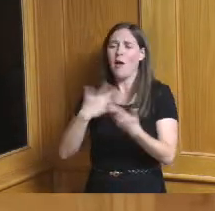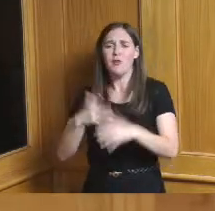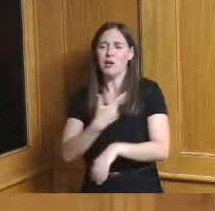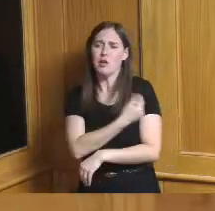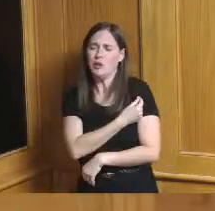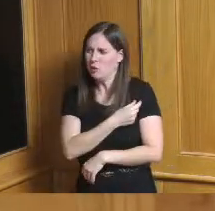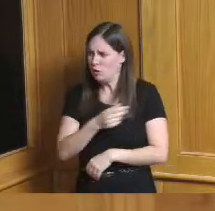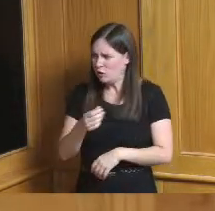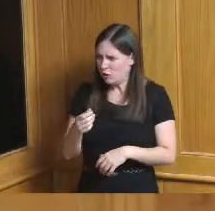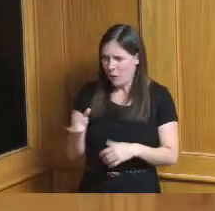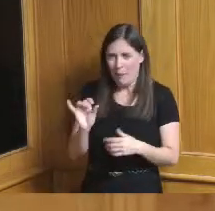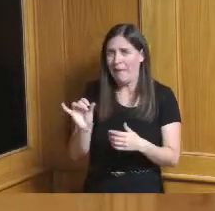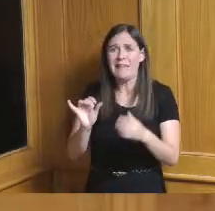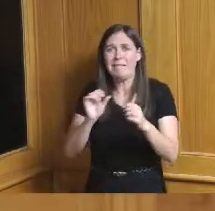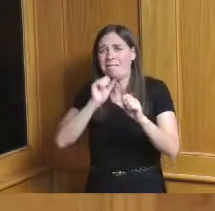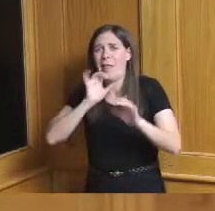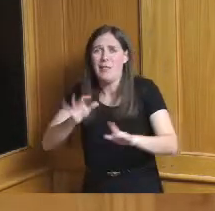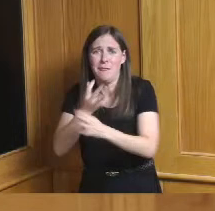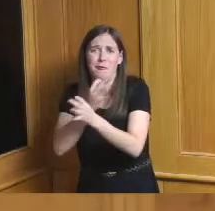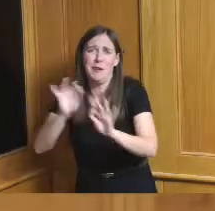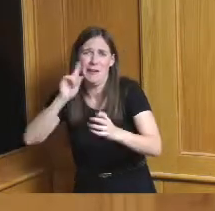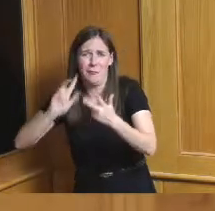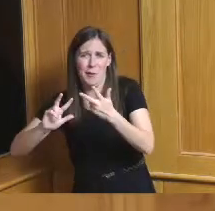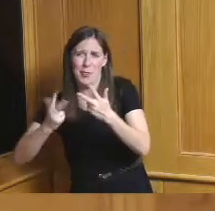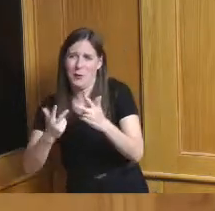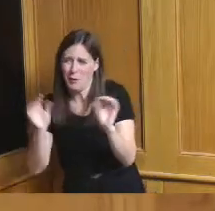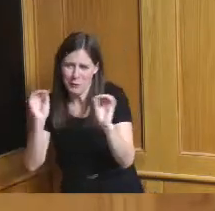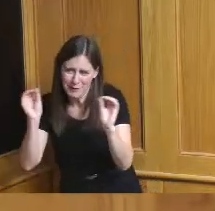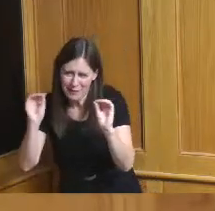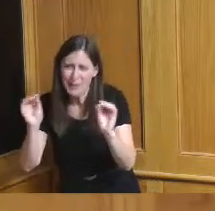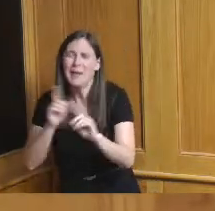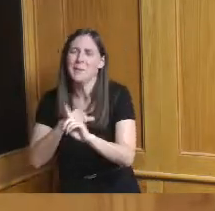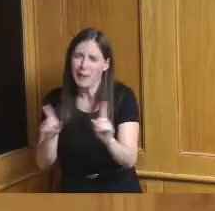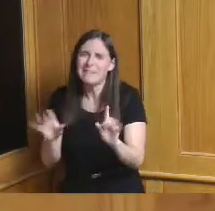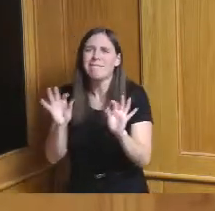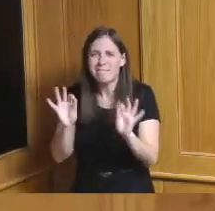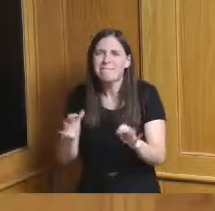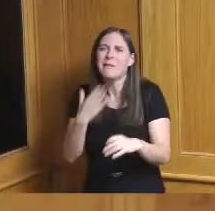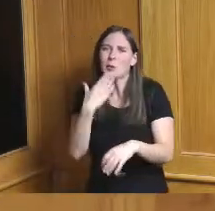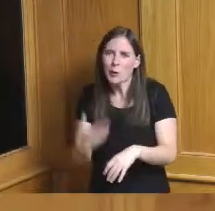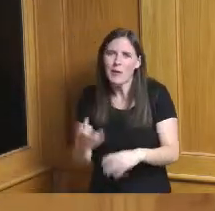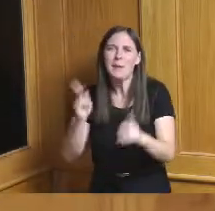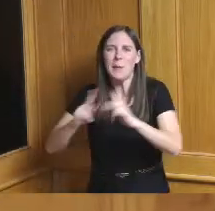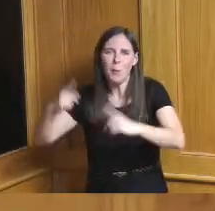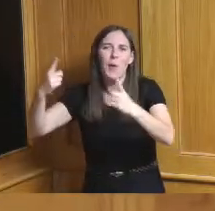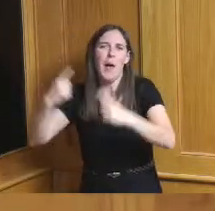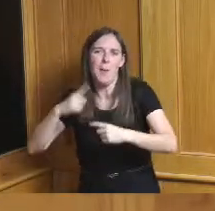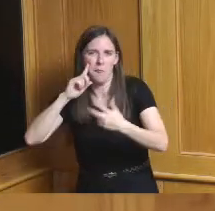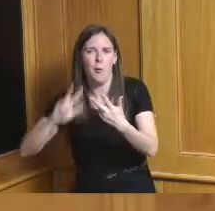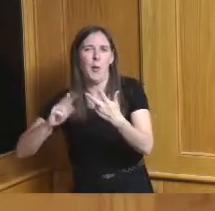anything out for boosters but that was good people did come to get the boosters and I just wanted to